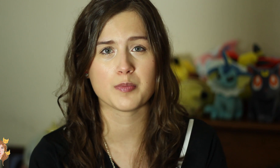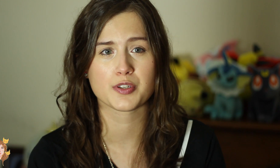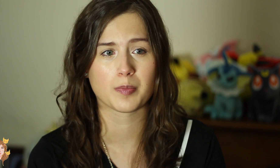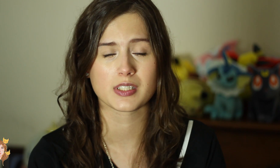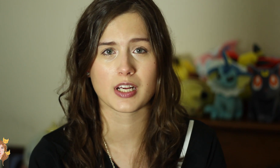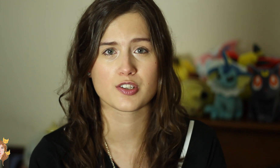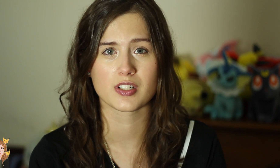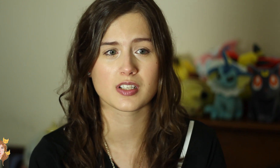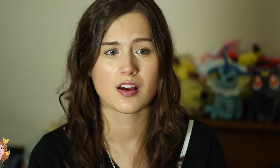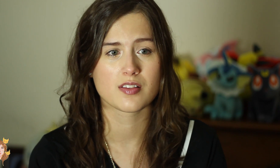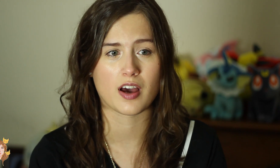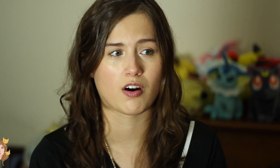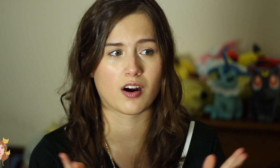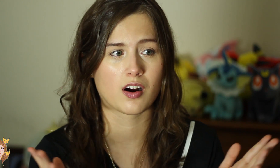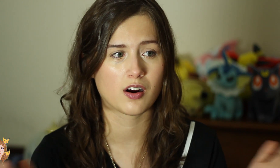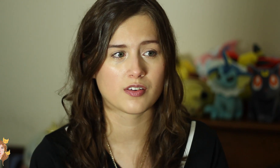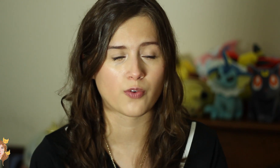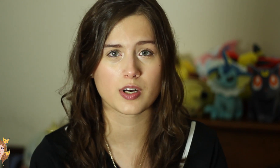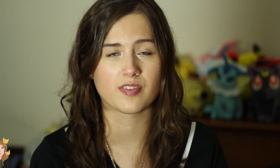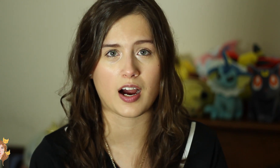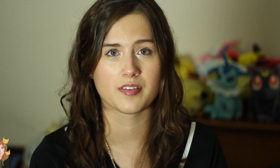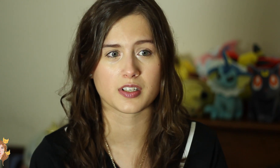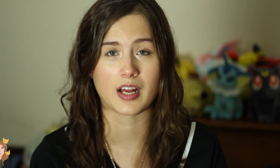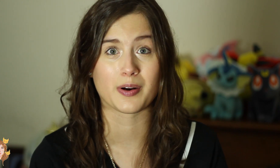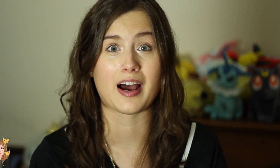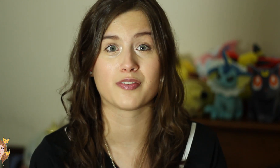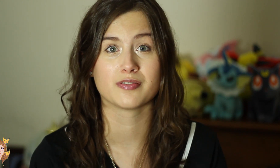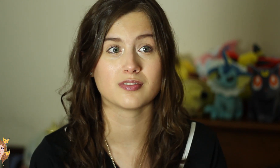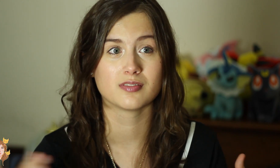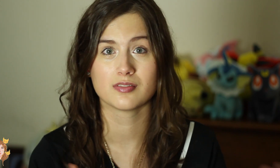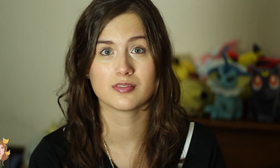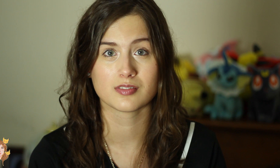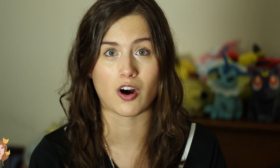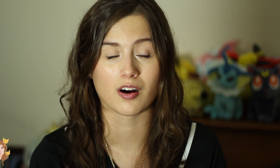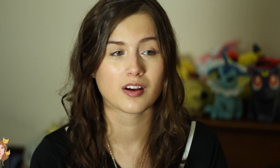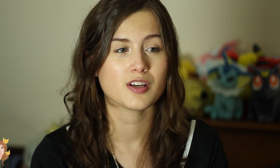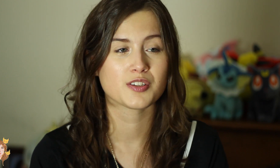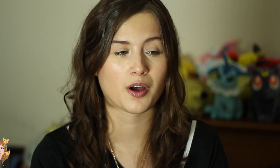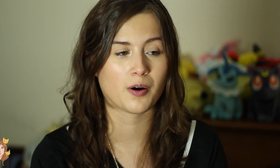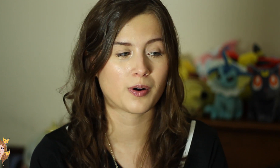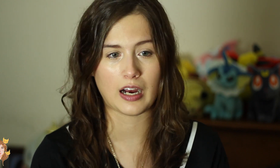I’m used to presentations that are 45 to an half and a half long, so…